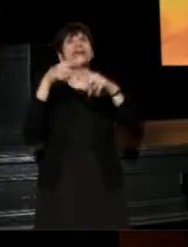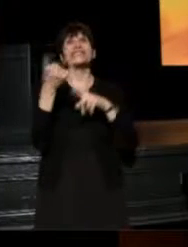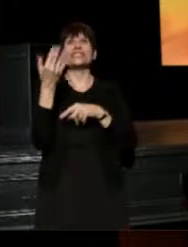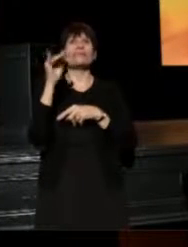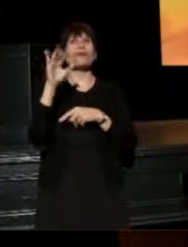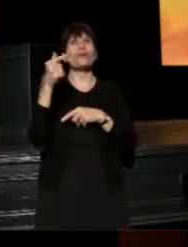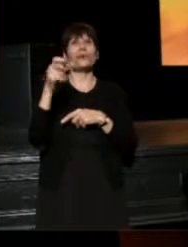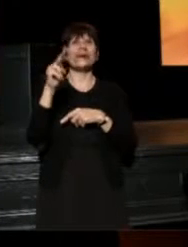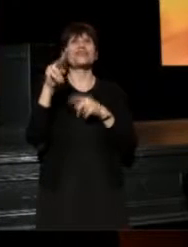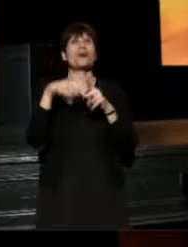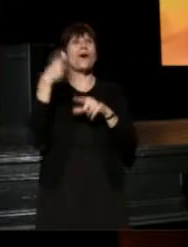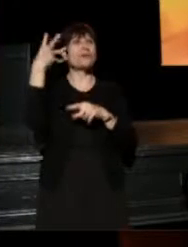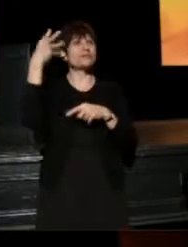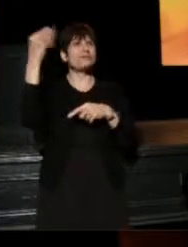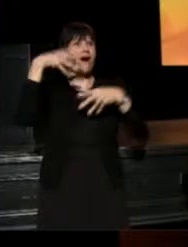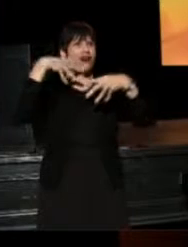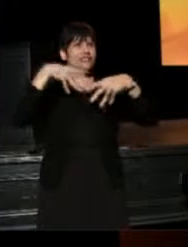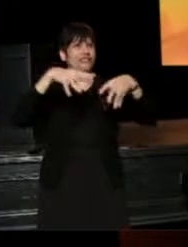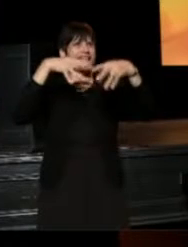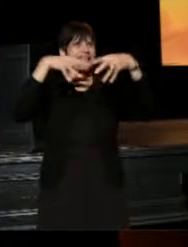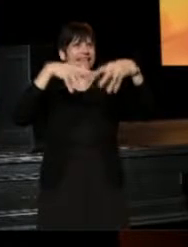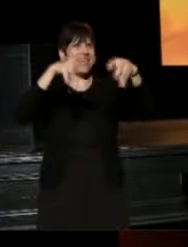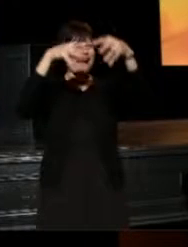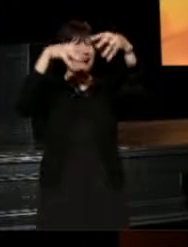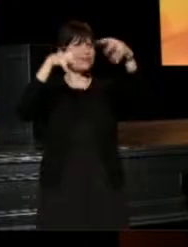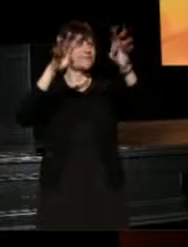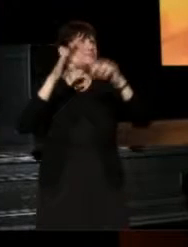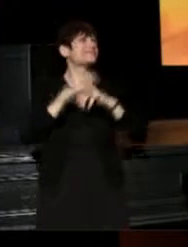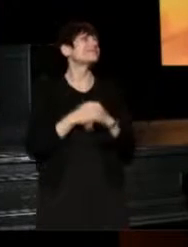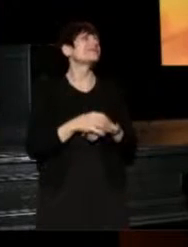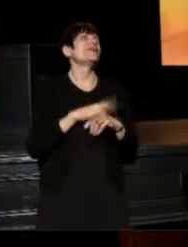When Jim O'Quinn goes marching out